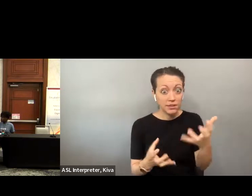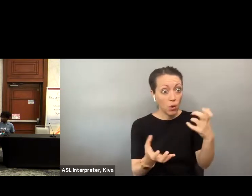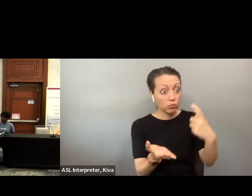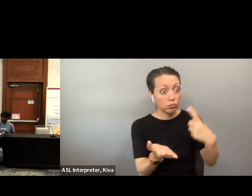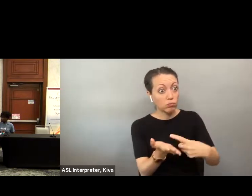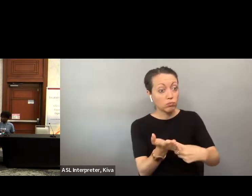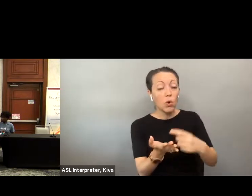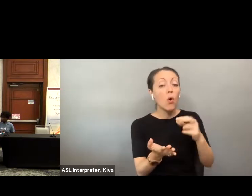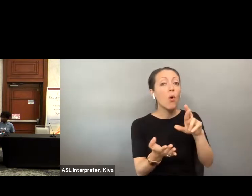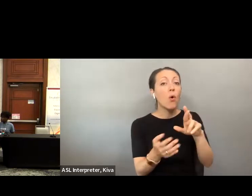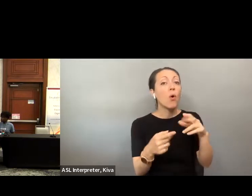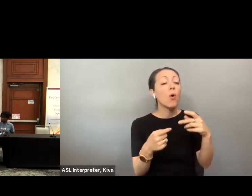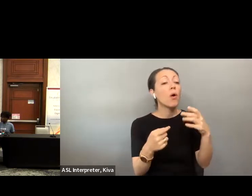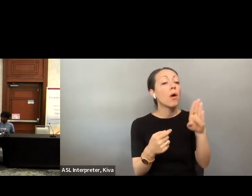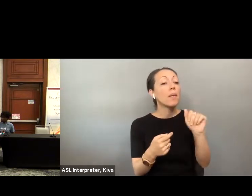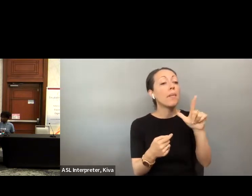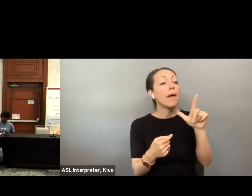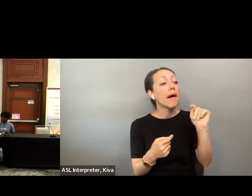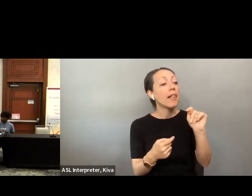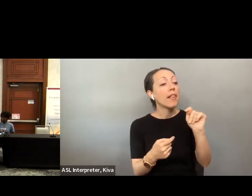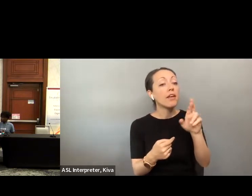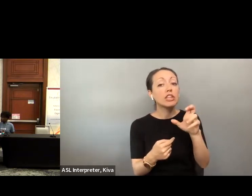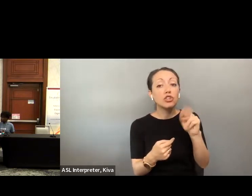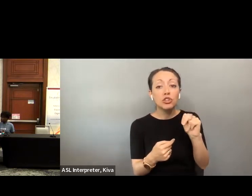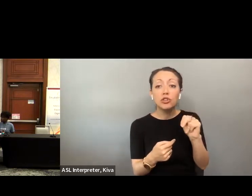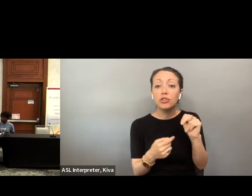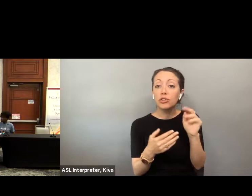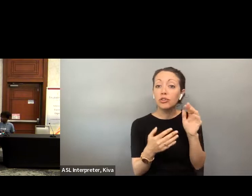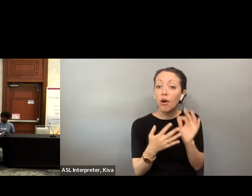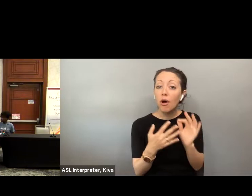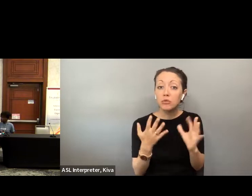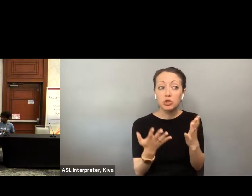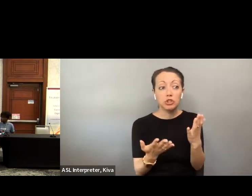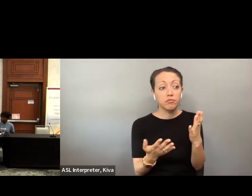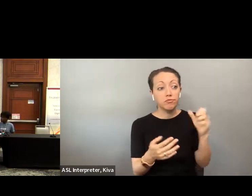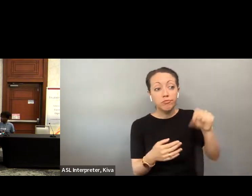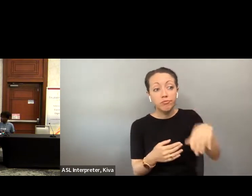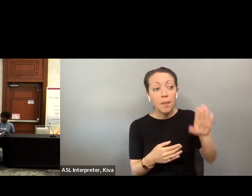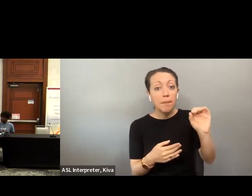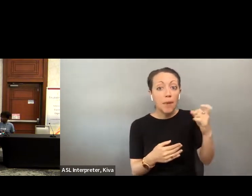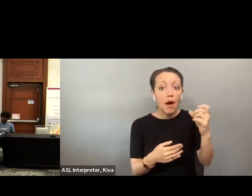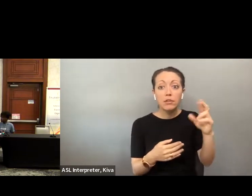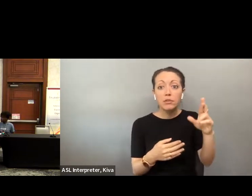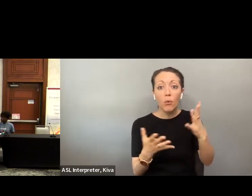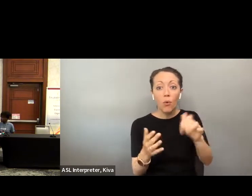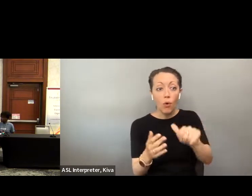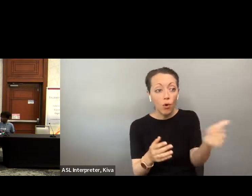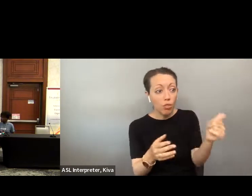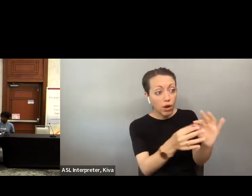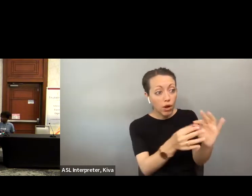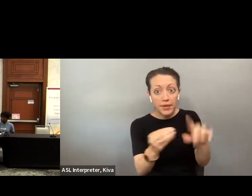» Great. If anyone else would like to discuss that or discuss the ballot return options Great, and if anyone else, it's a discuss that or discuss the ballot return options, and whether that be electronic or dropbox. and whether that be electronic or drop boxes